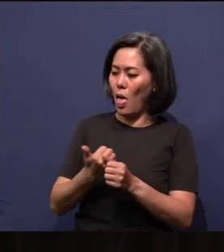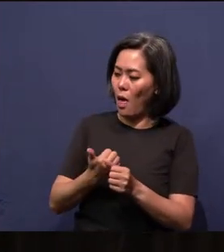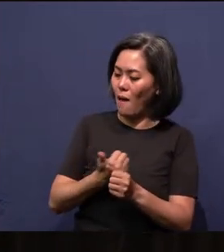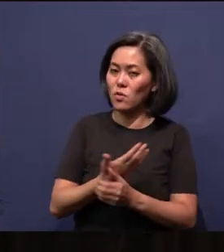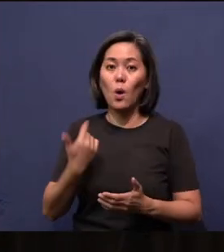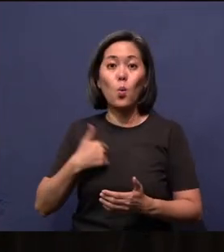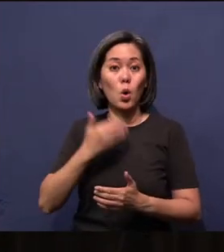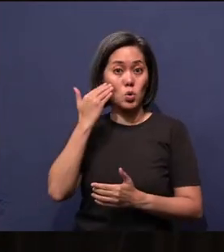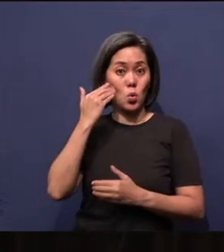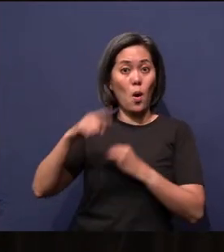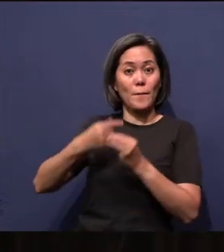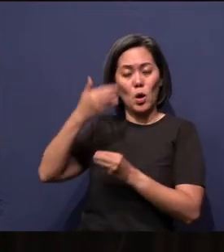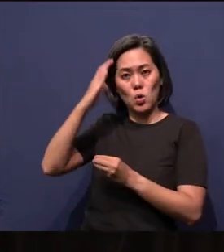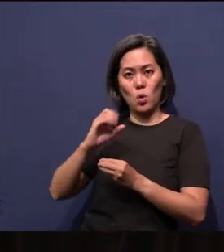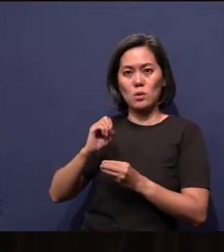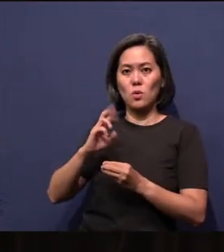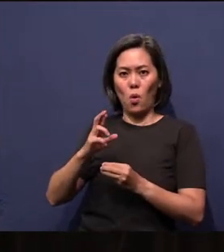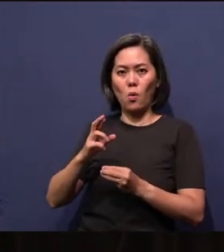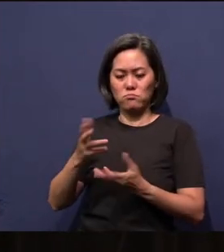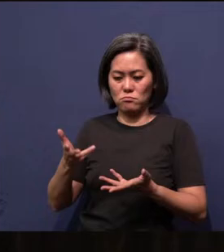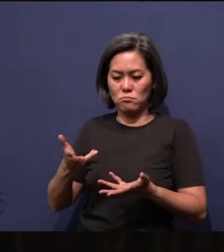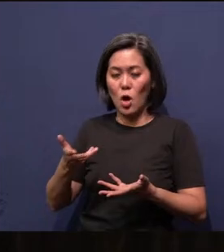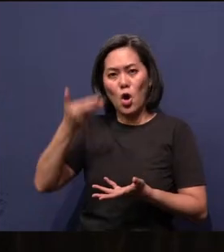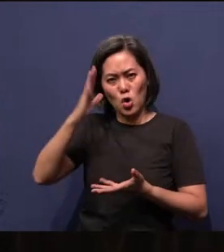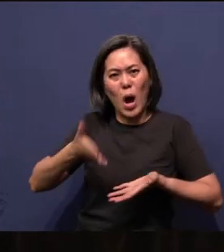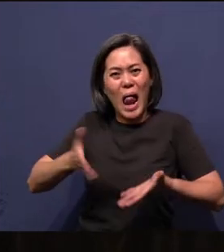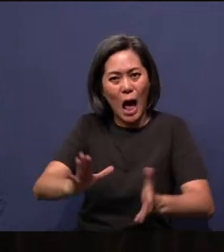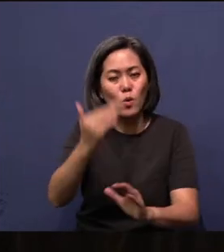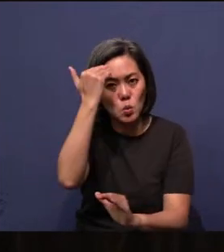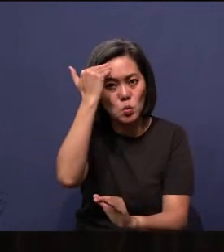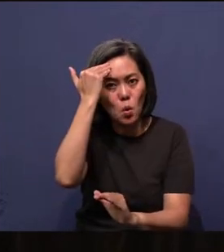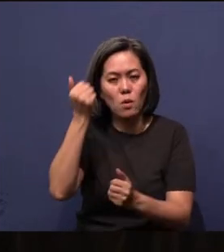allowed to know about God has already been explored.